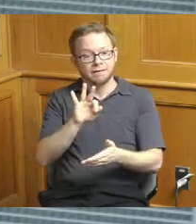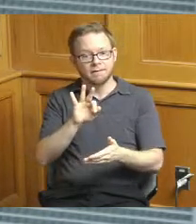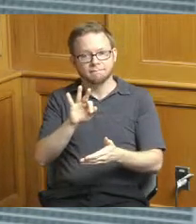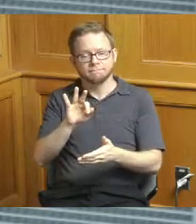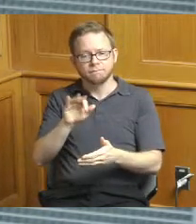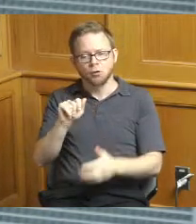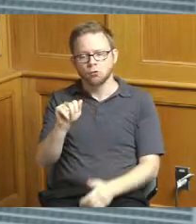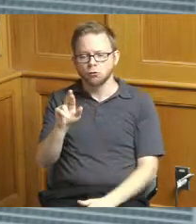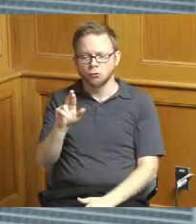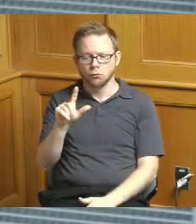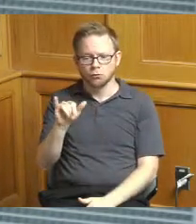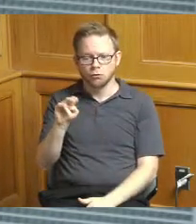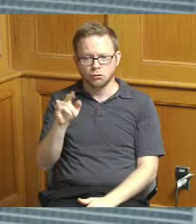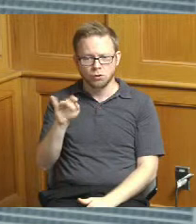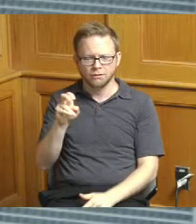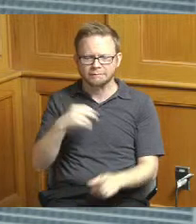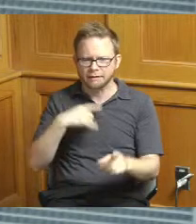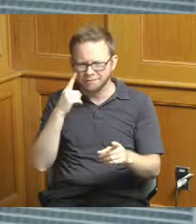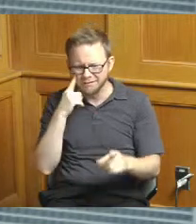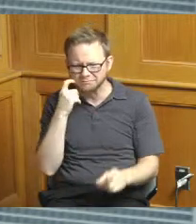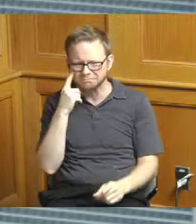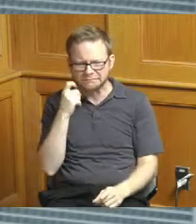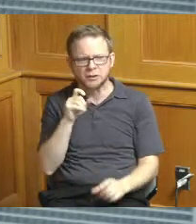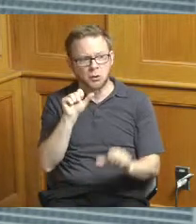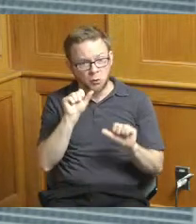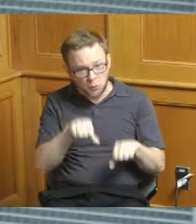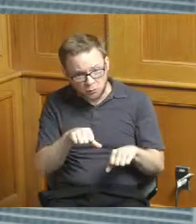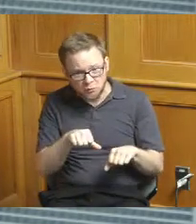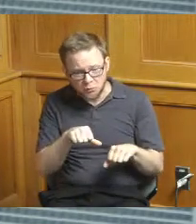that they could use assistance for code enforcement they could just simply check that box